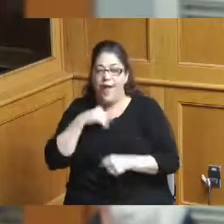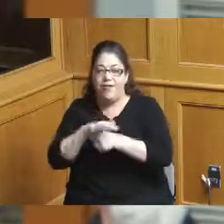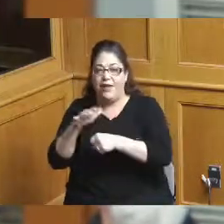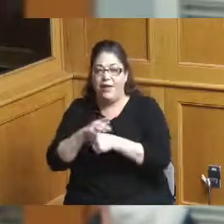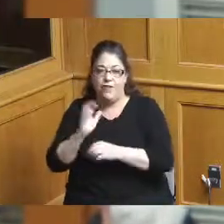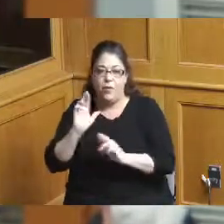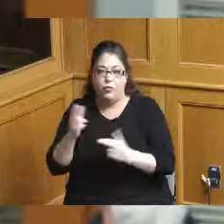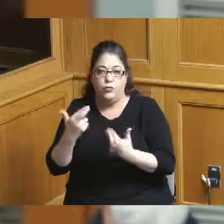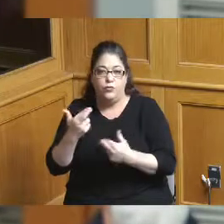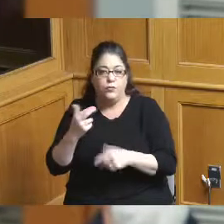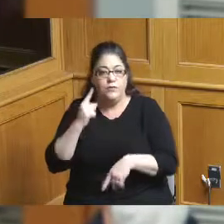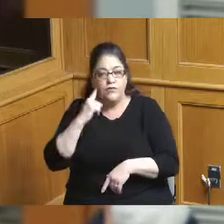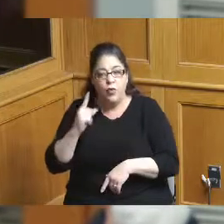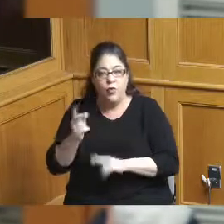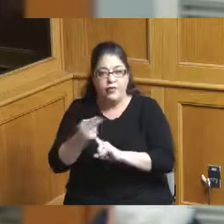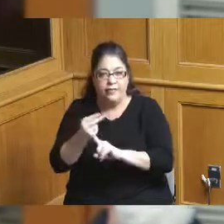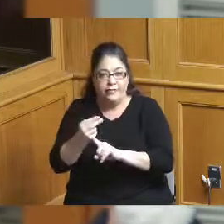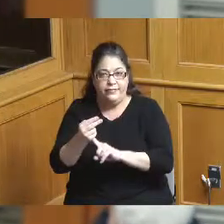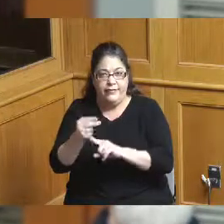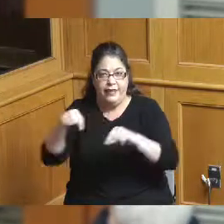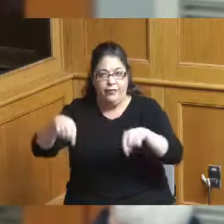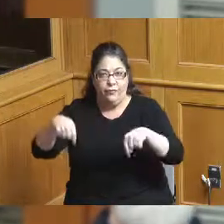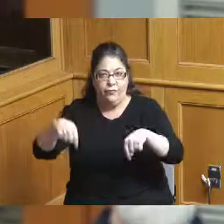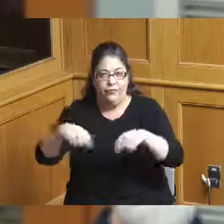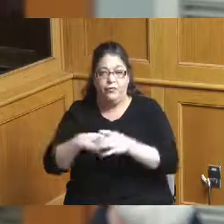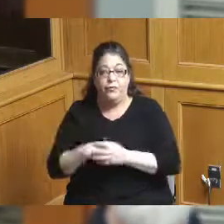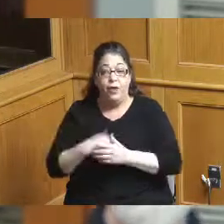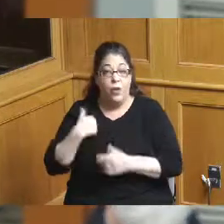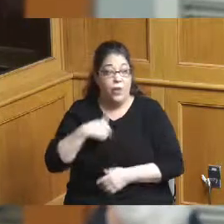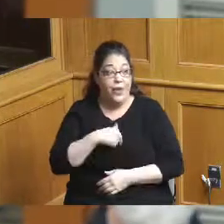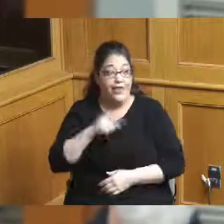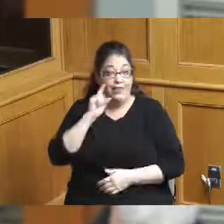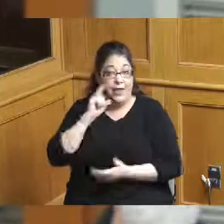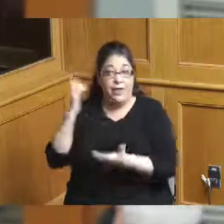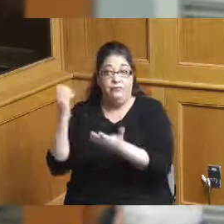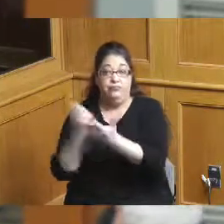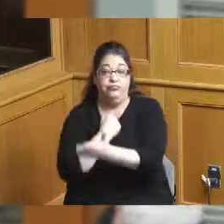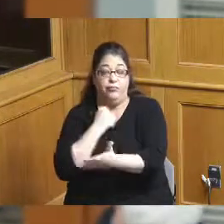are going to take advantage of this opportunity and we think it's an enormous opportunity to let